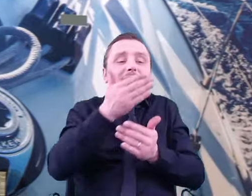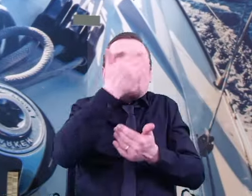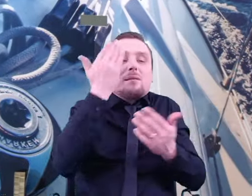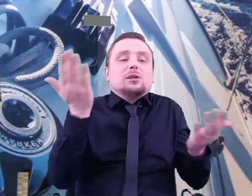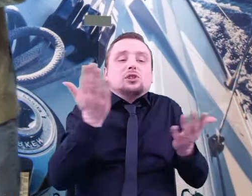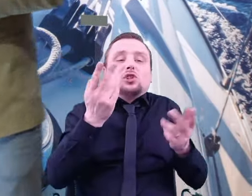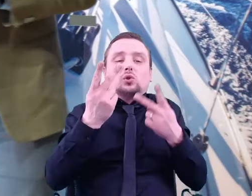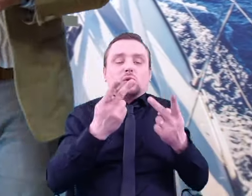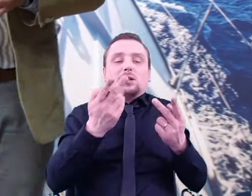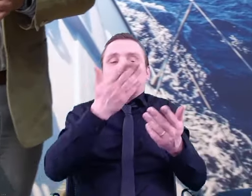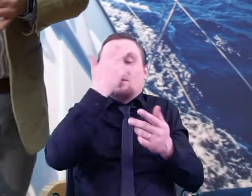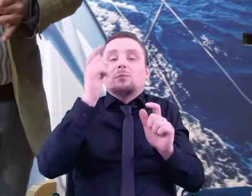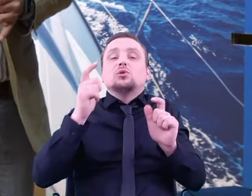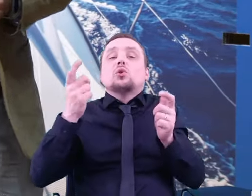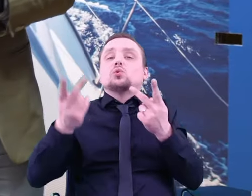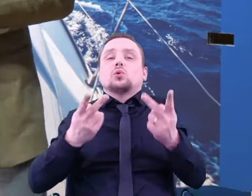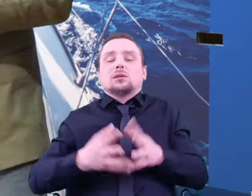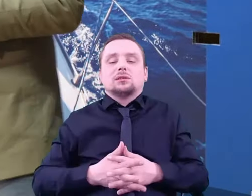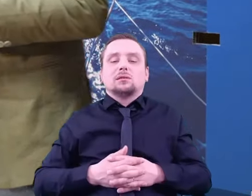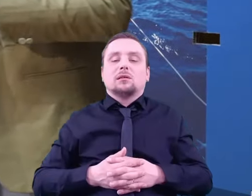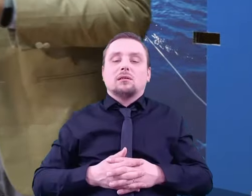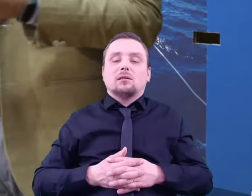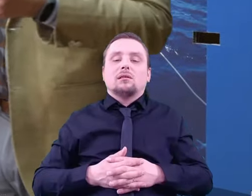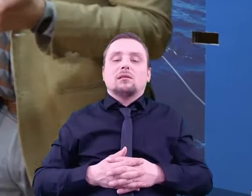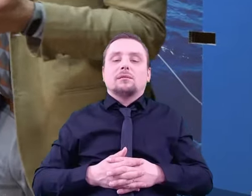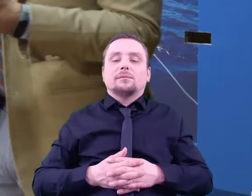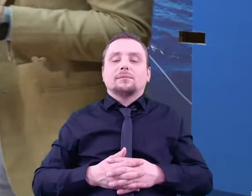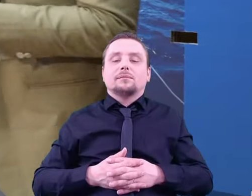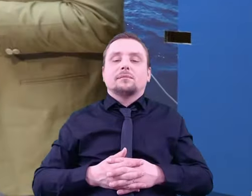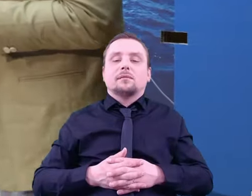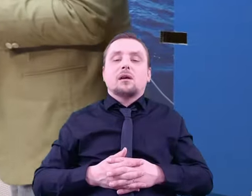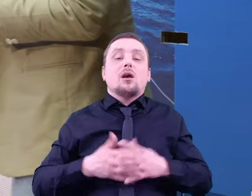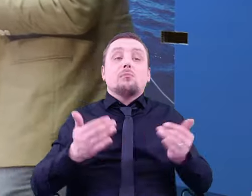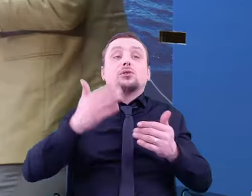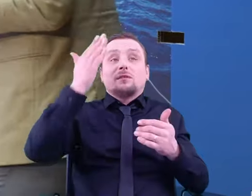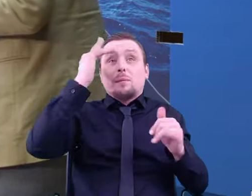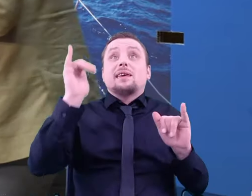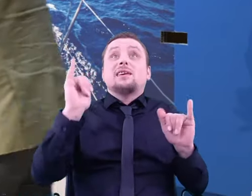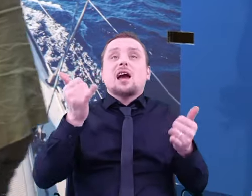but we might know how to find it, and which tools to use.